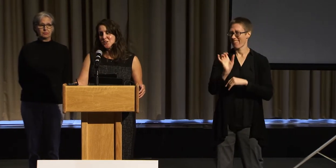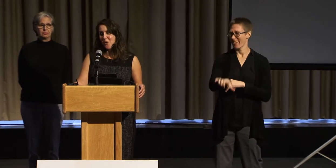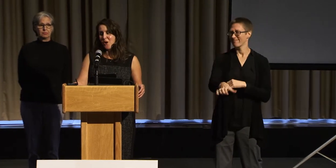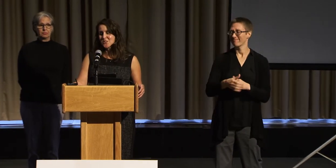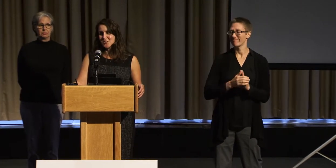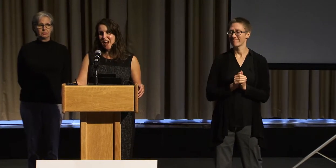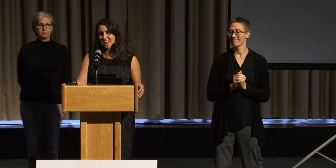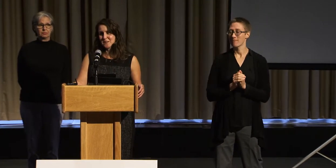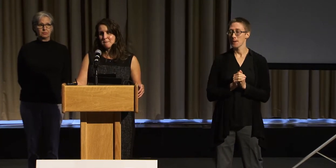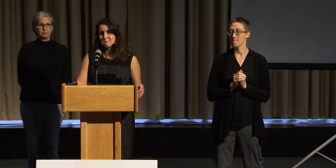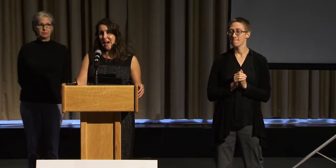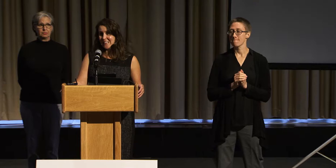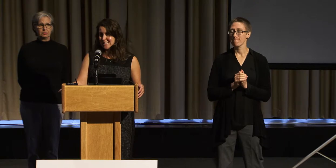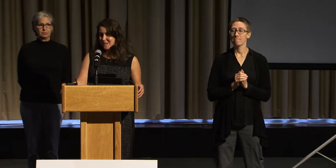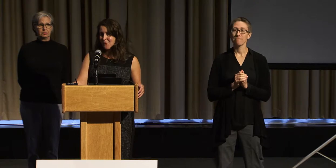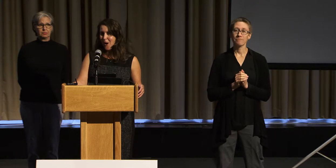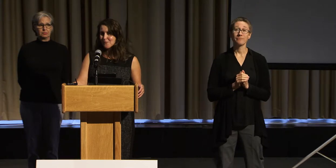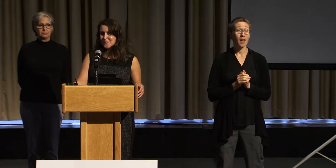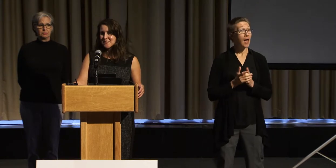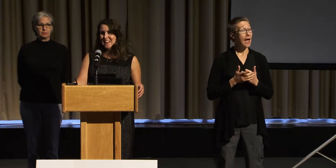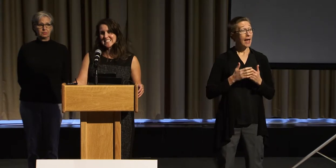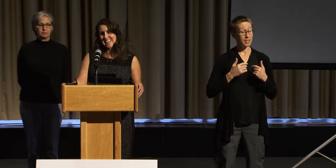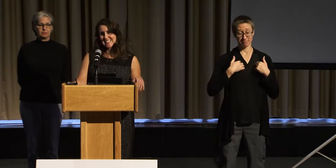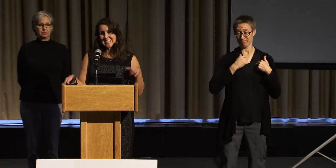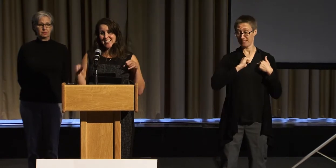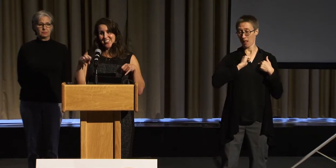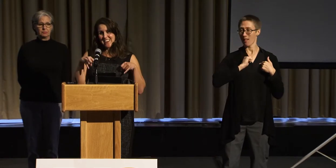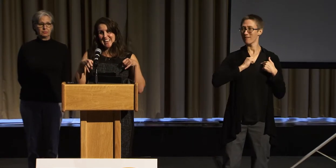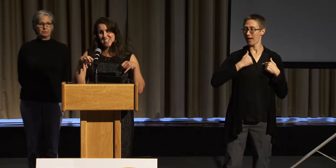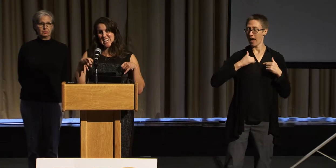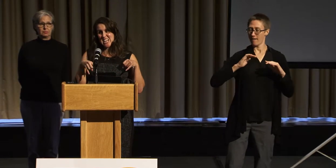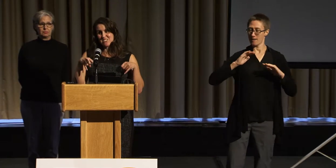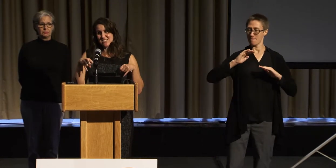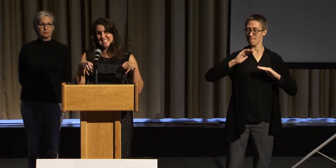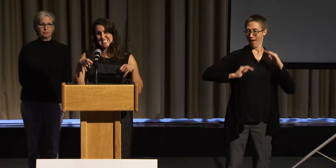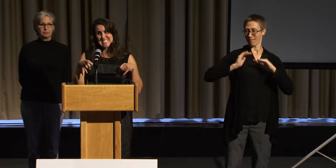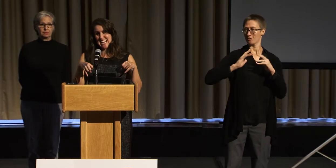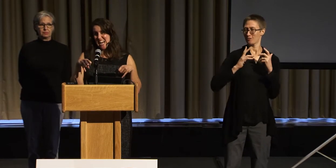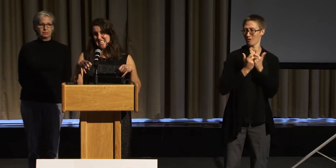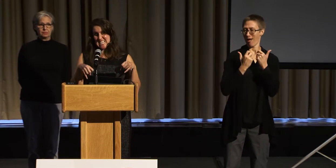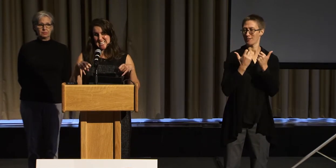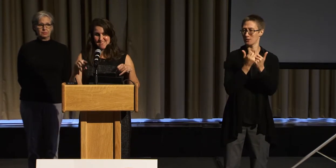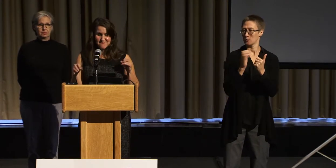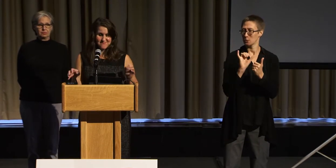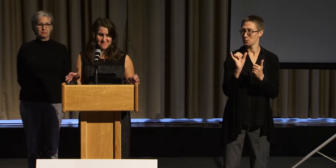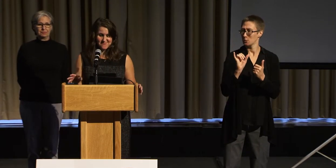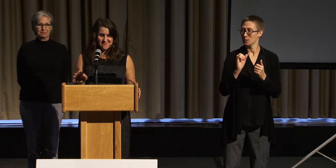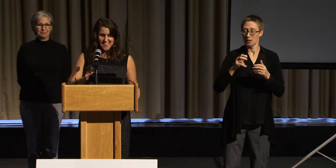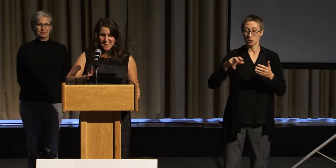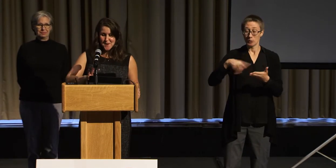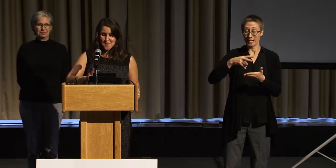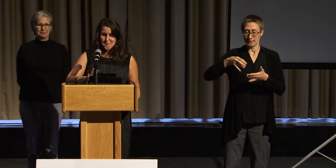who also has balance problem, dancing in 3-inch heels is not easy.